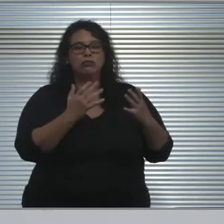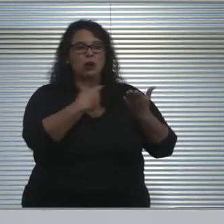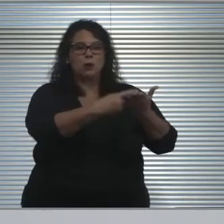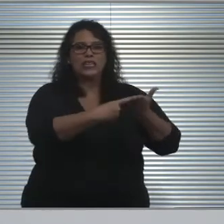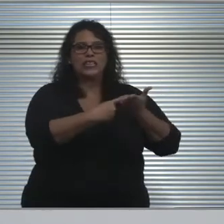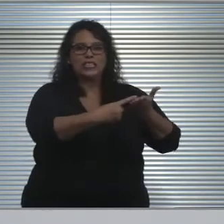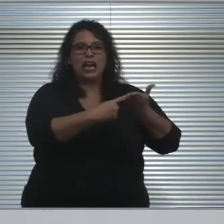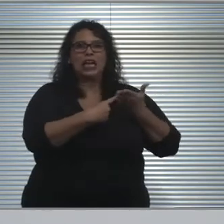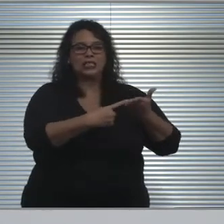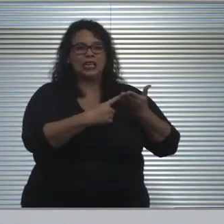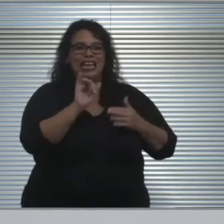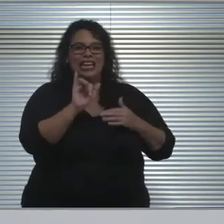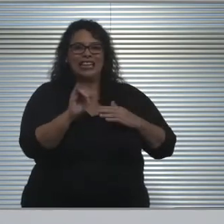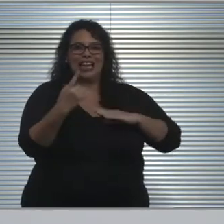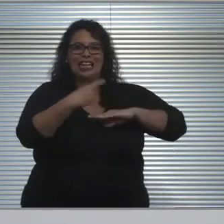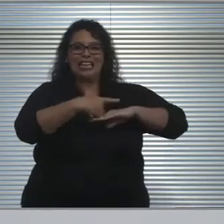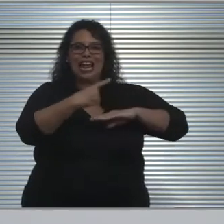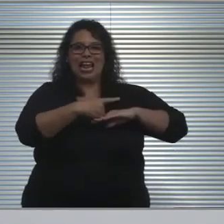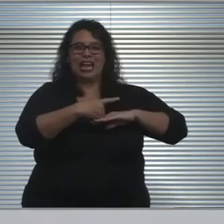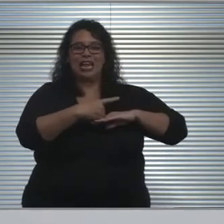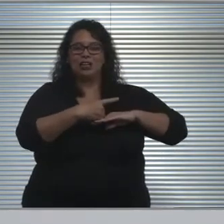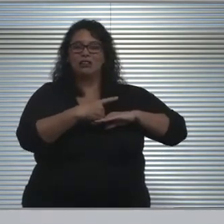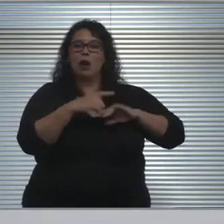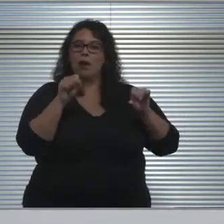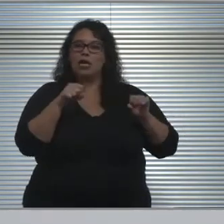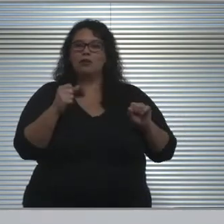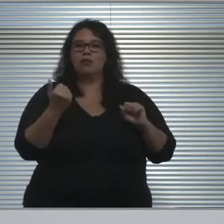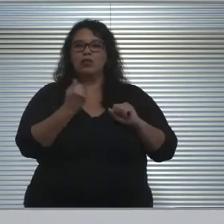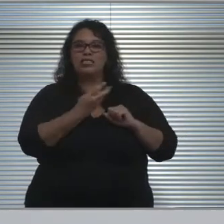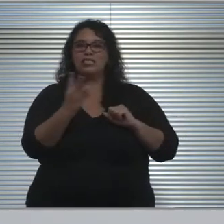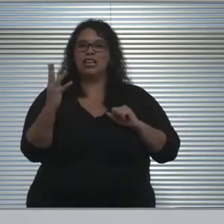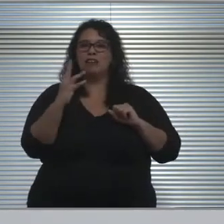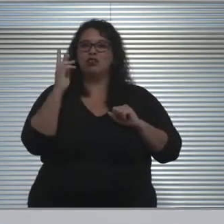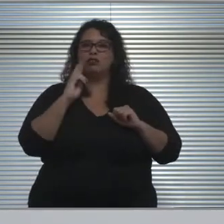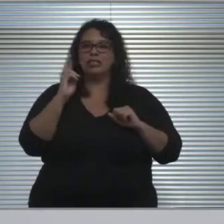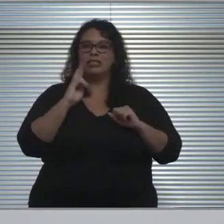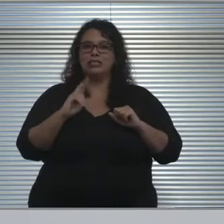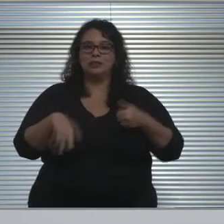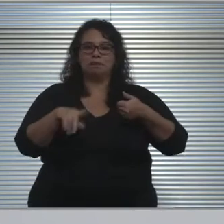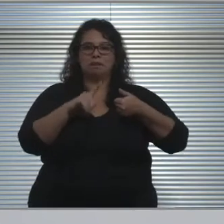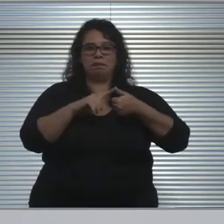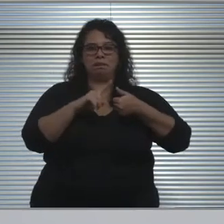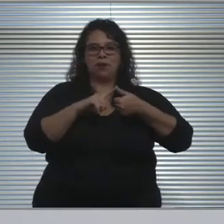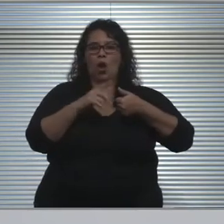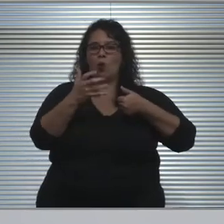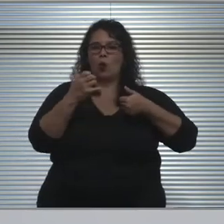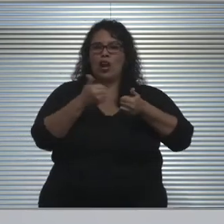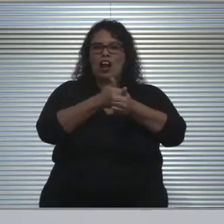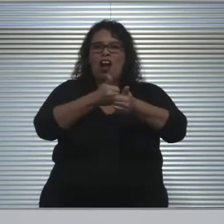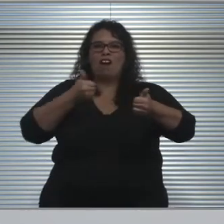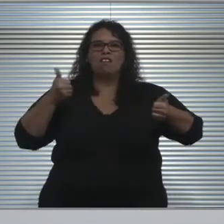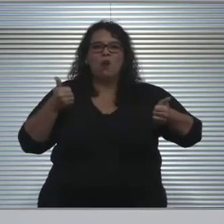as a possibility for several reasons. One, because we really want to avoid an opening and closing.